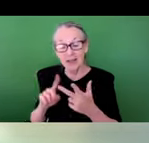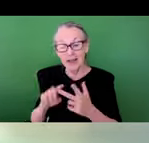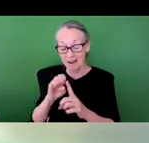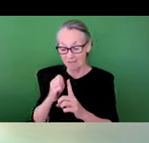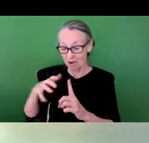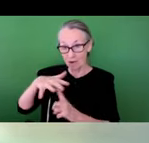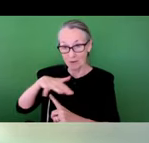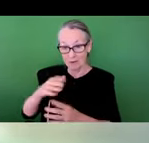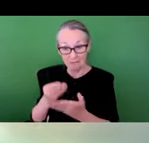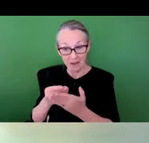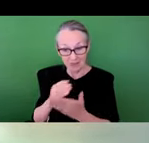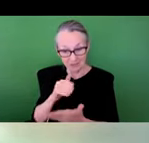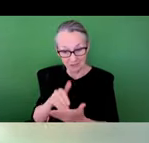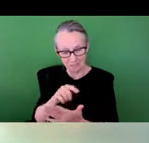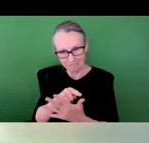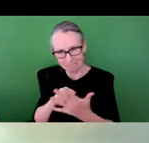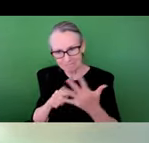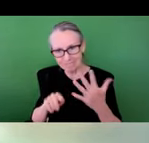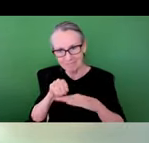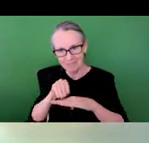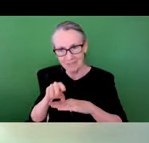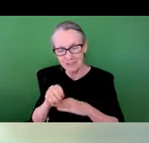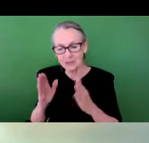With that, we are thrilled to welcome Doctor Marccus Hendricks.